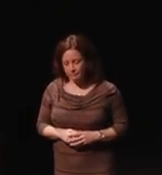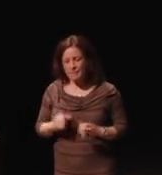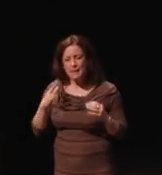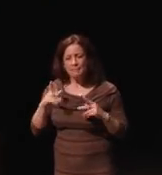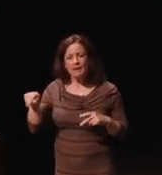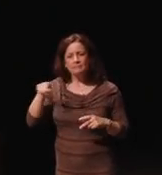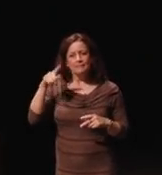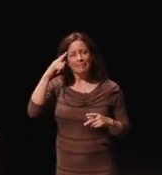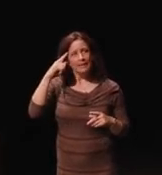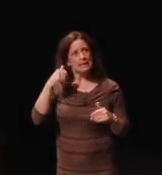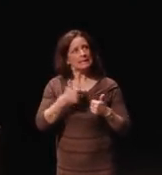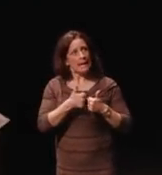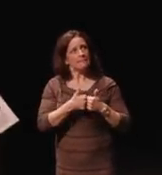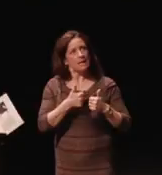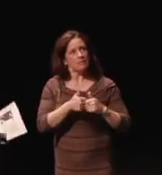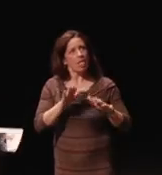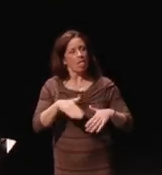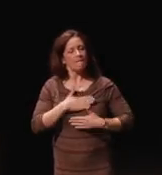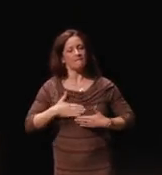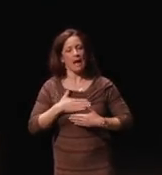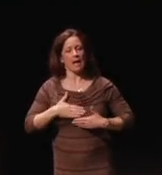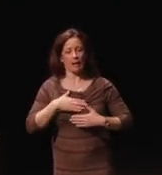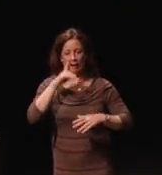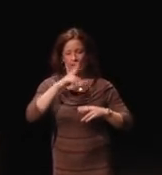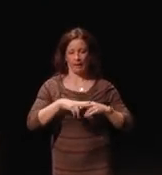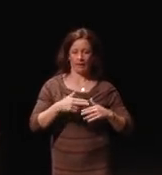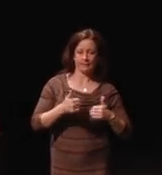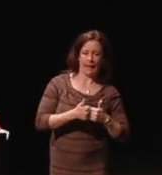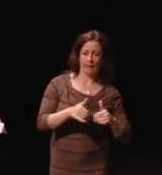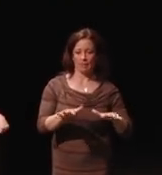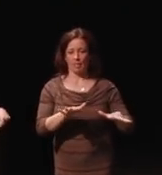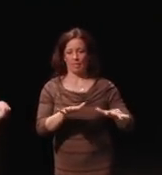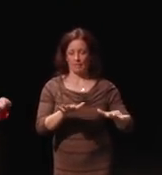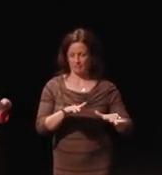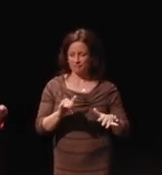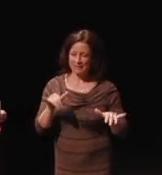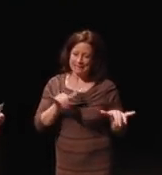they think it's just fun and games. That's the same thing that we heard years ago when we worked